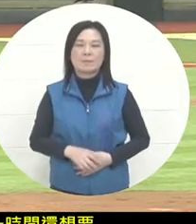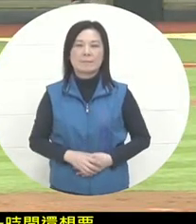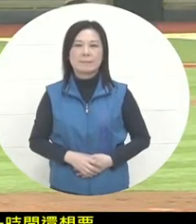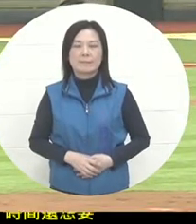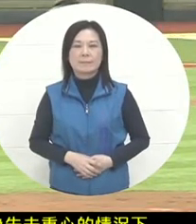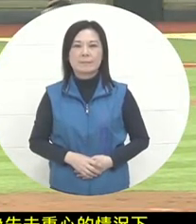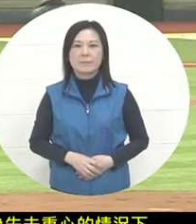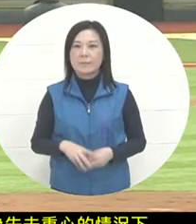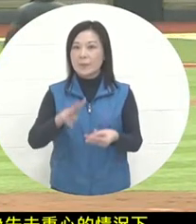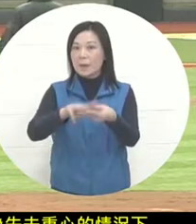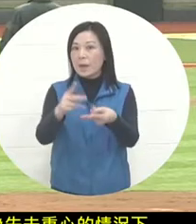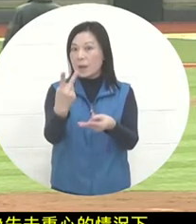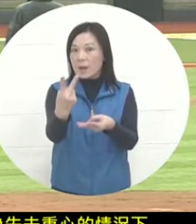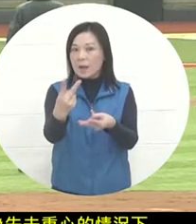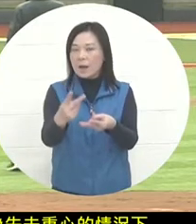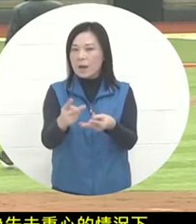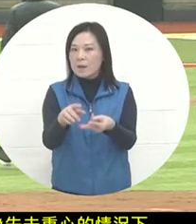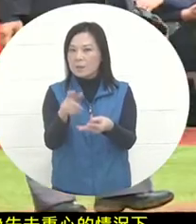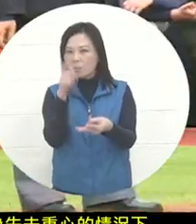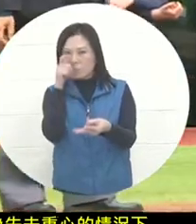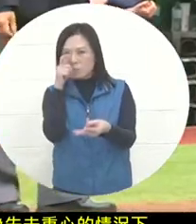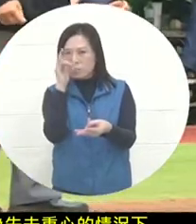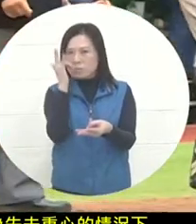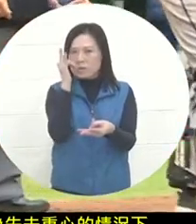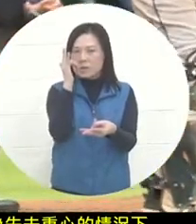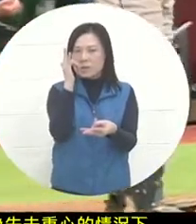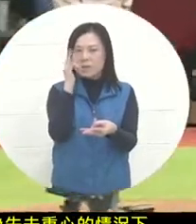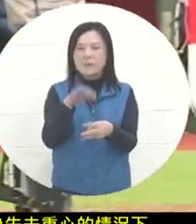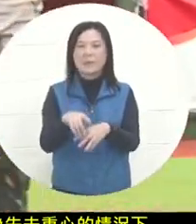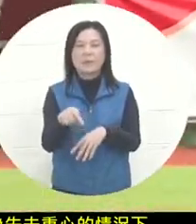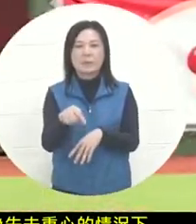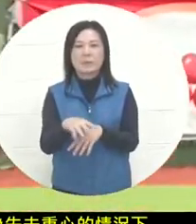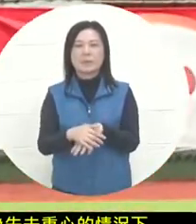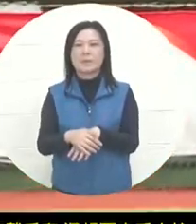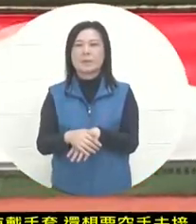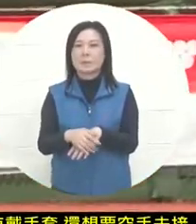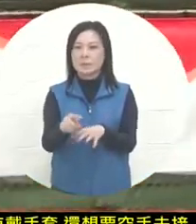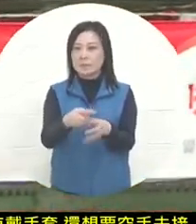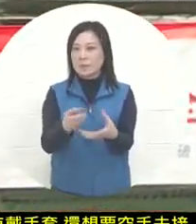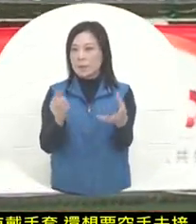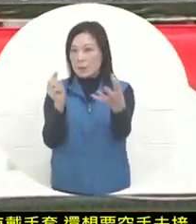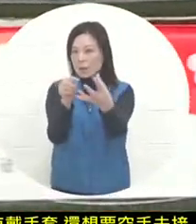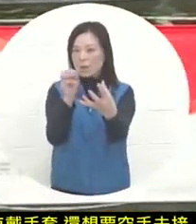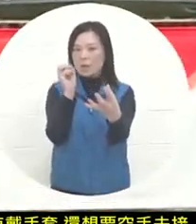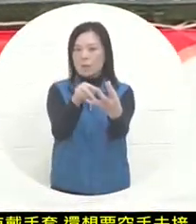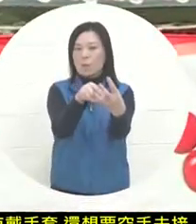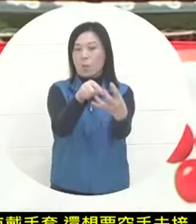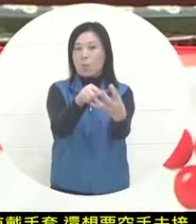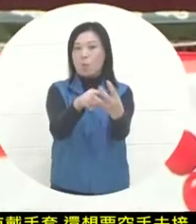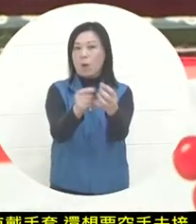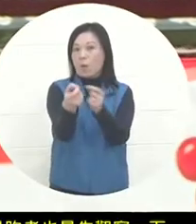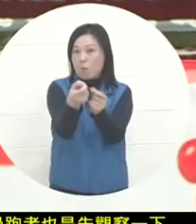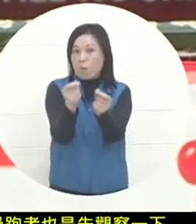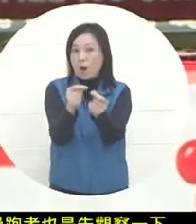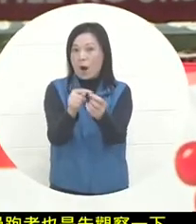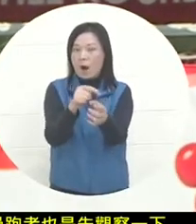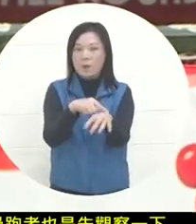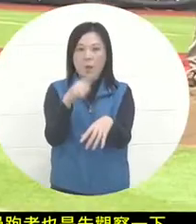because he lost his center of gravity . First, observe the ball near the pitcher because sometimes the pitcher's reaction is quick enough. Then,